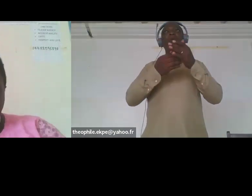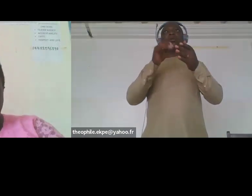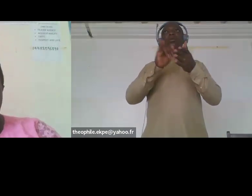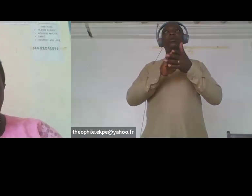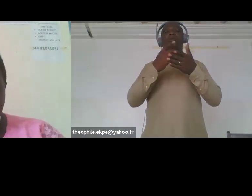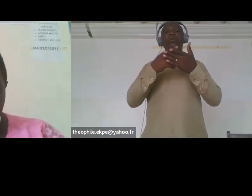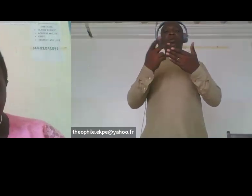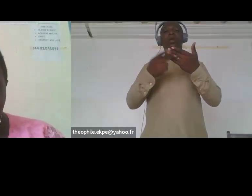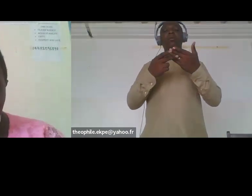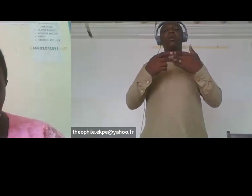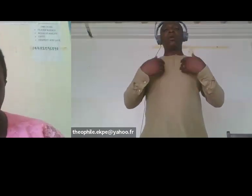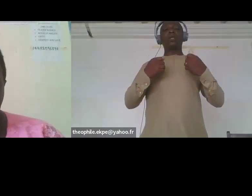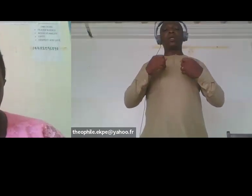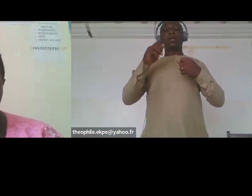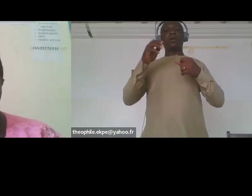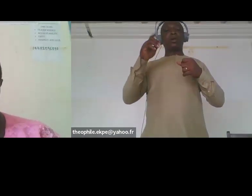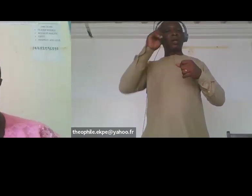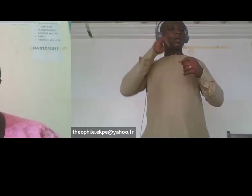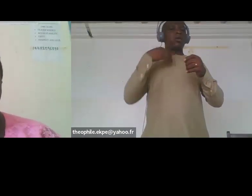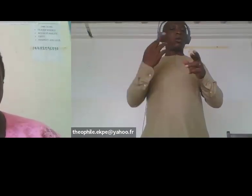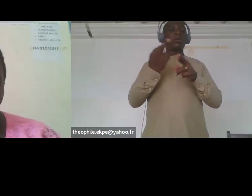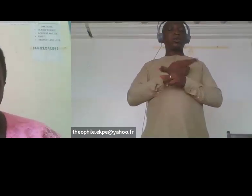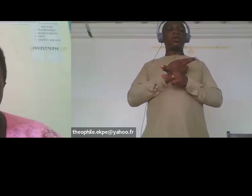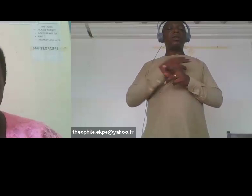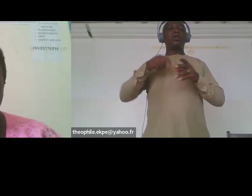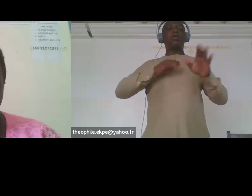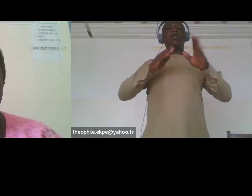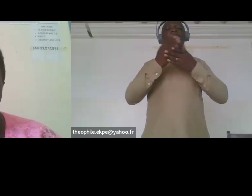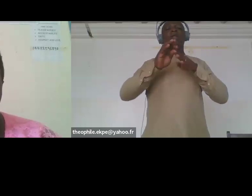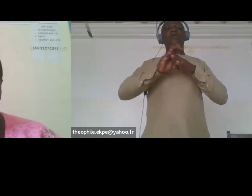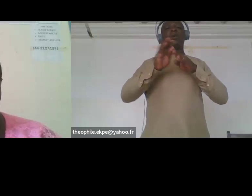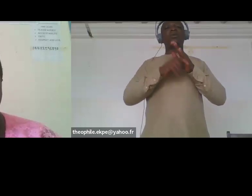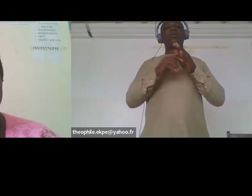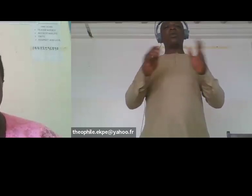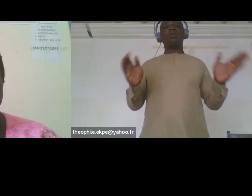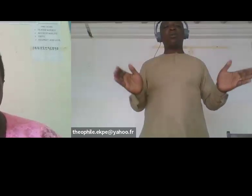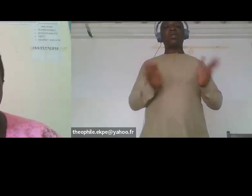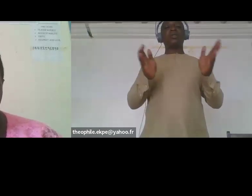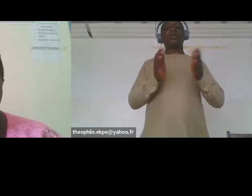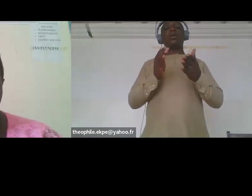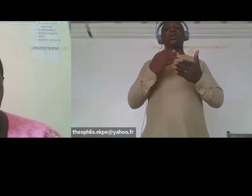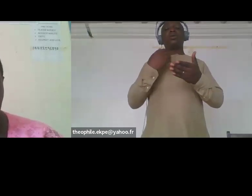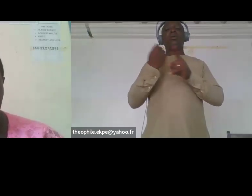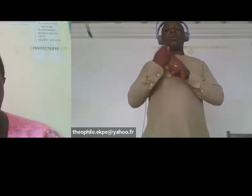key results that were obtained in a short time frame there is great